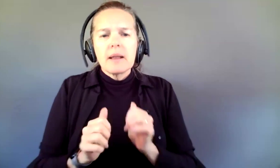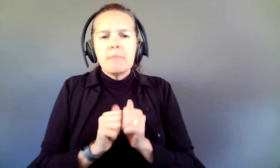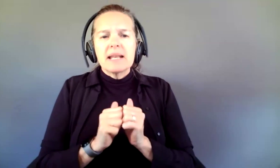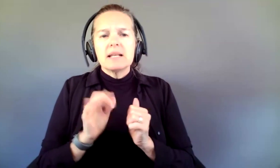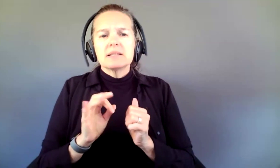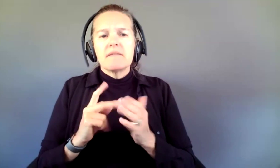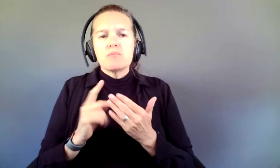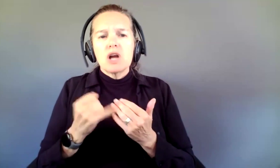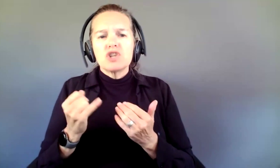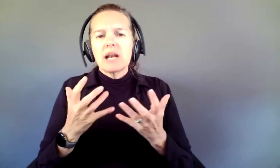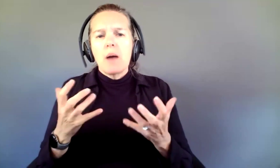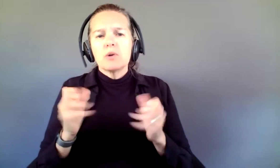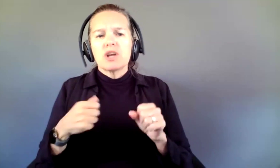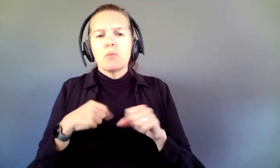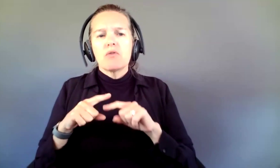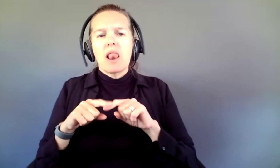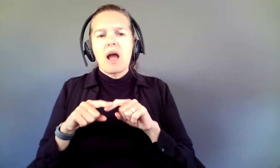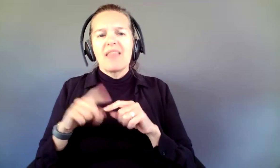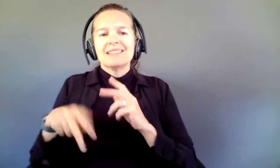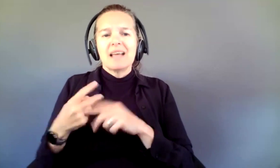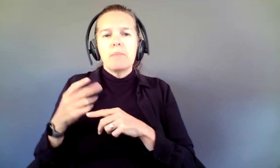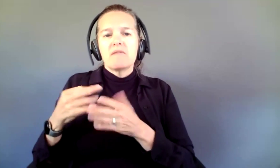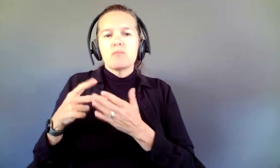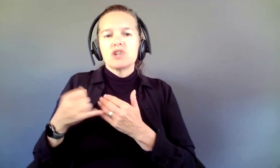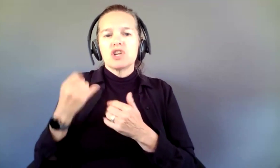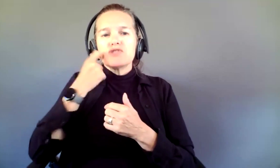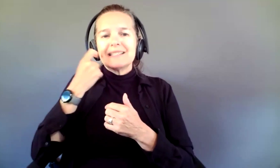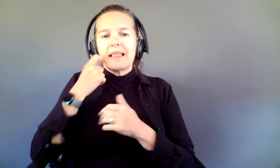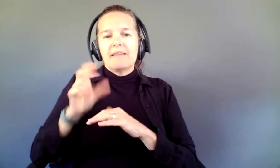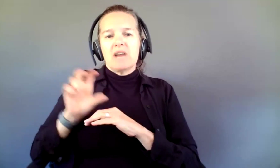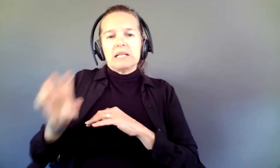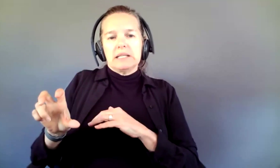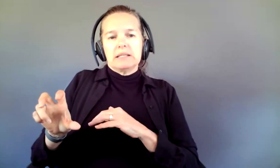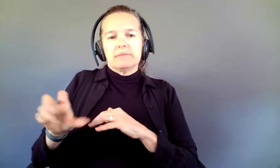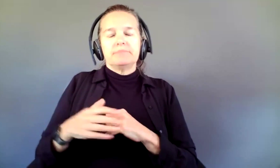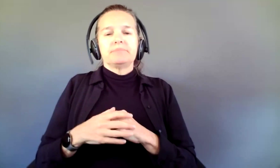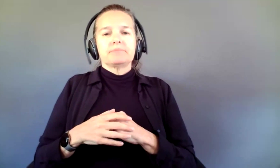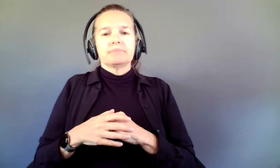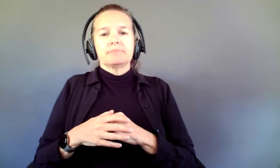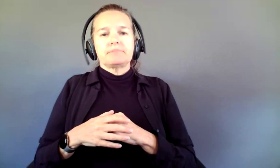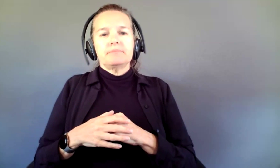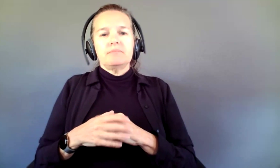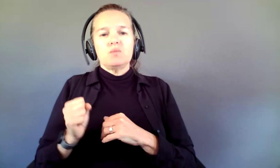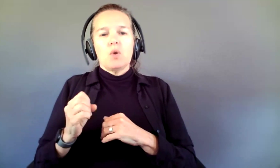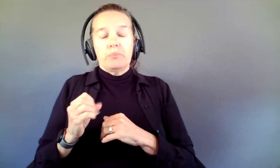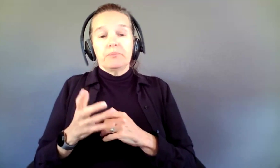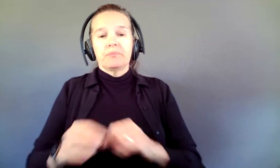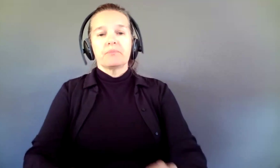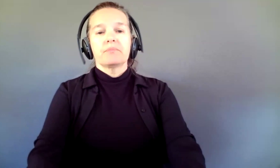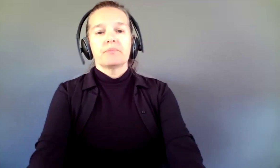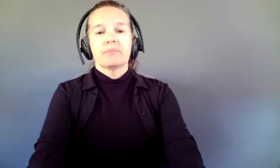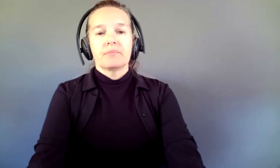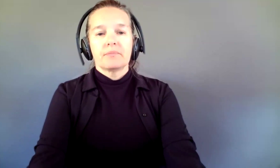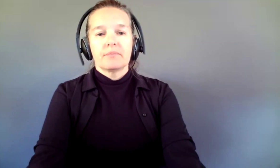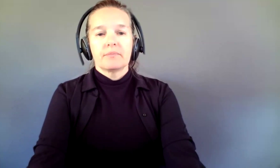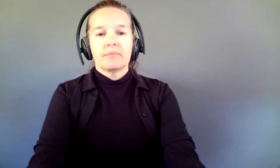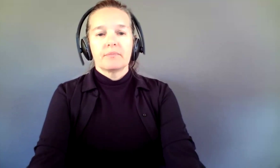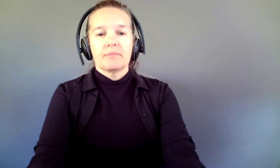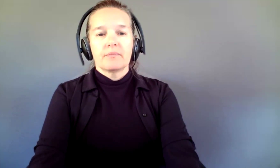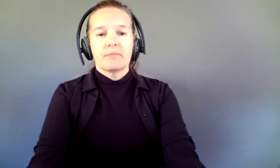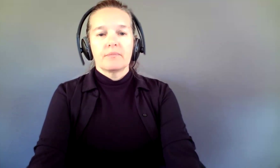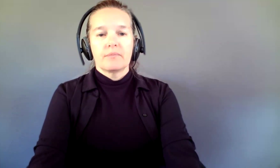how much can we rely on the projects recently funded. So, we do encourage folks to look at